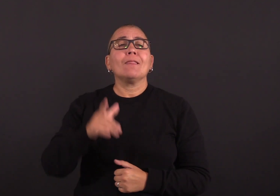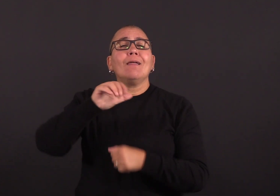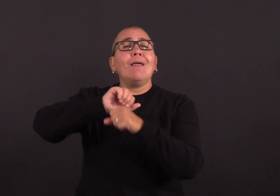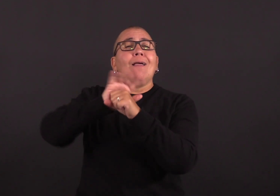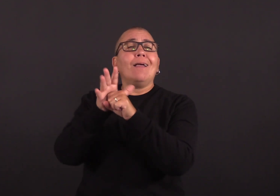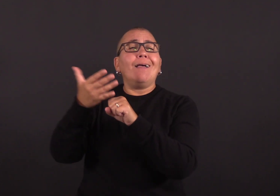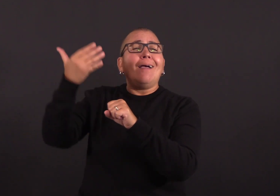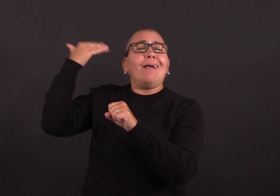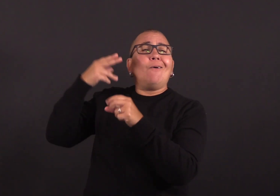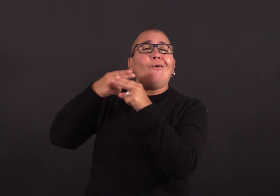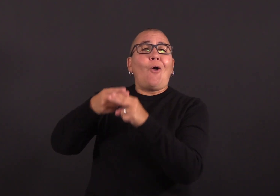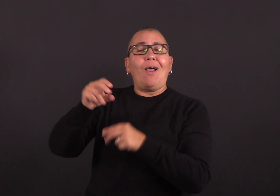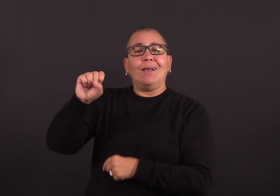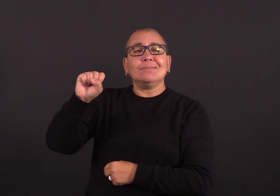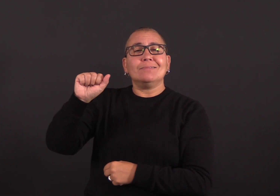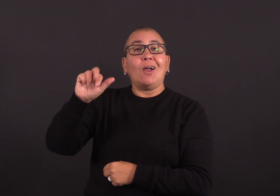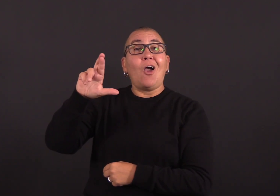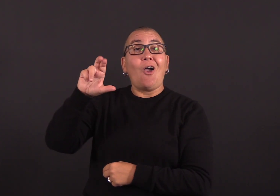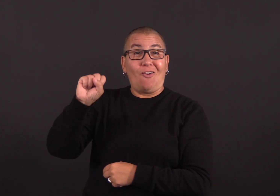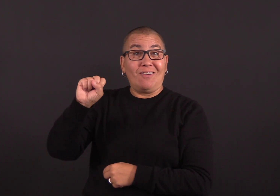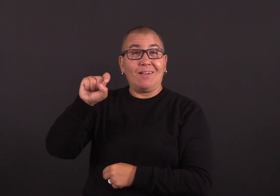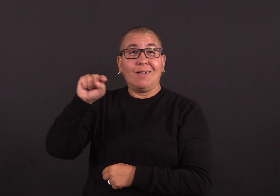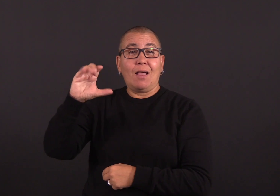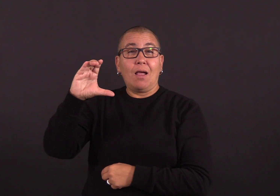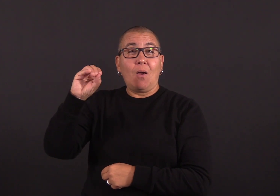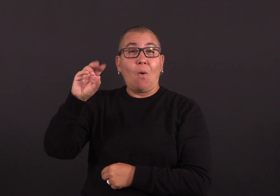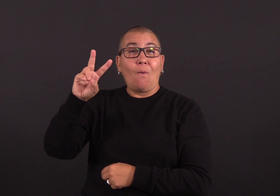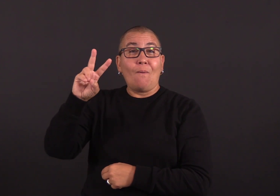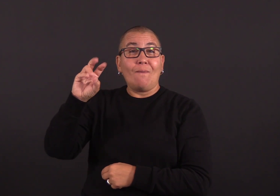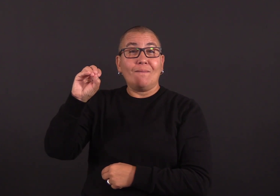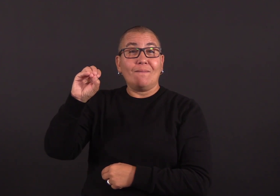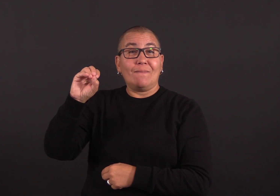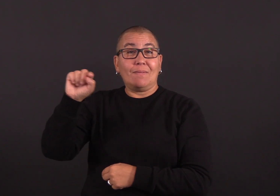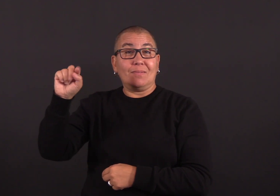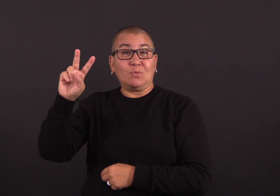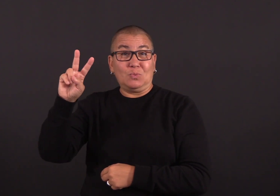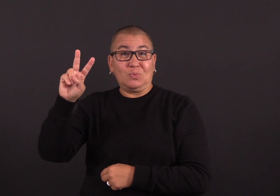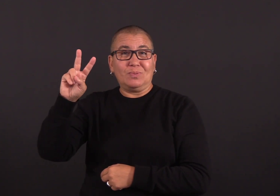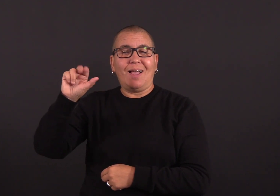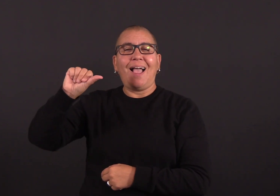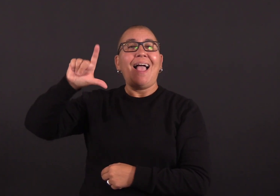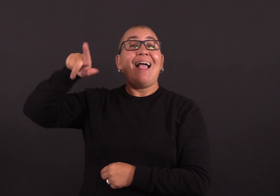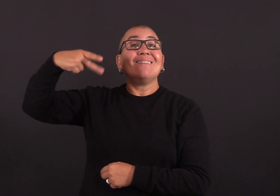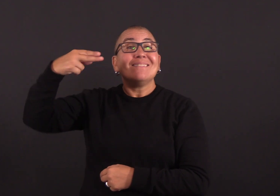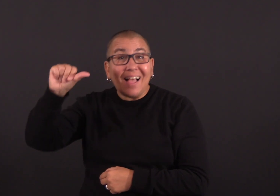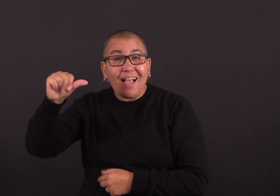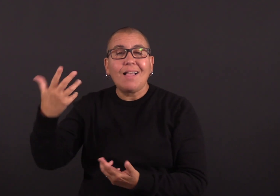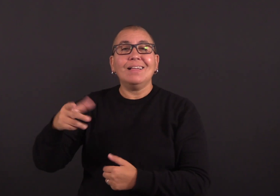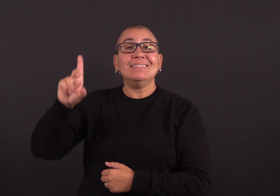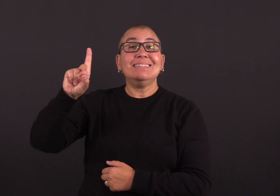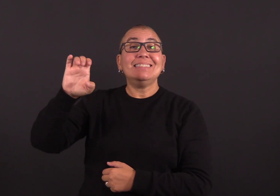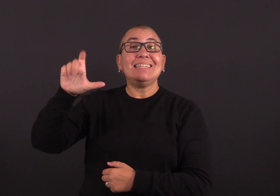Omicron is no longer circulating—neither is the original strain of the SARS-CoV-2 virus and the